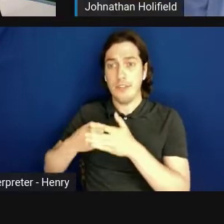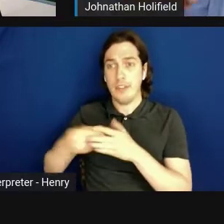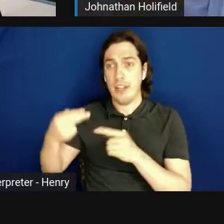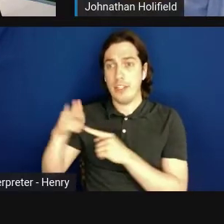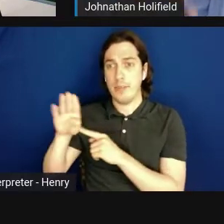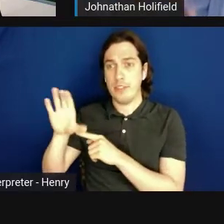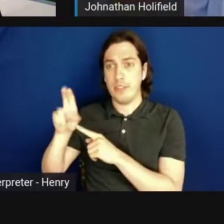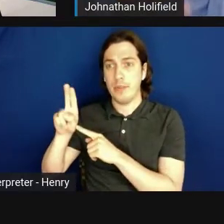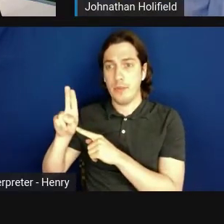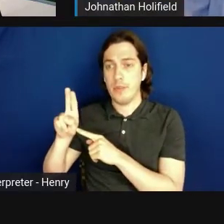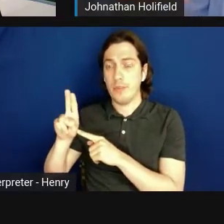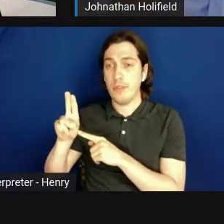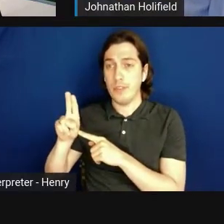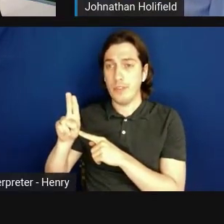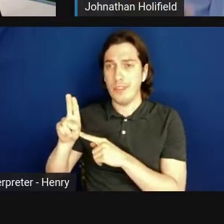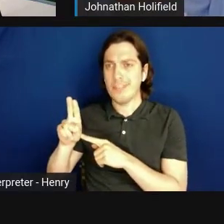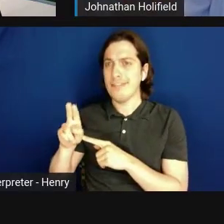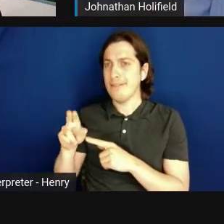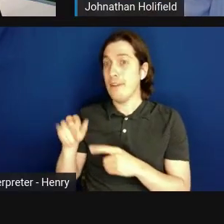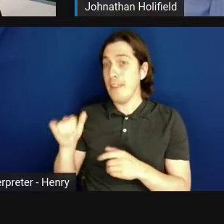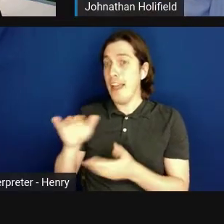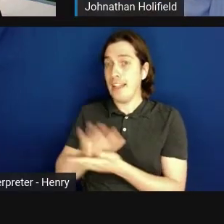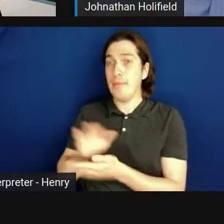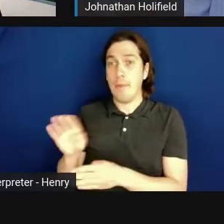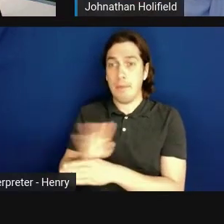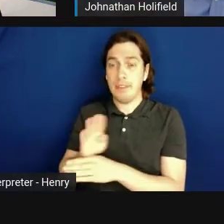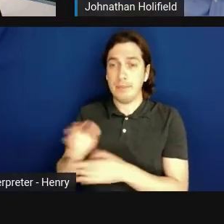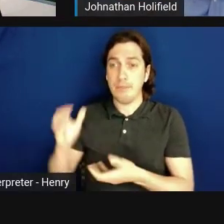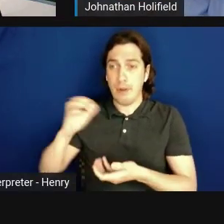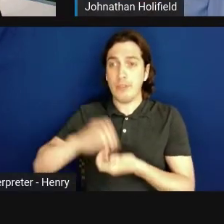and with that academic/business partnership lens,